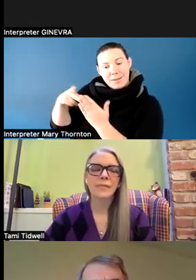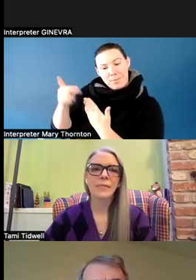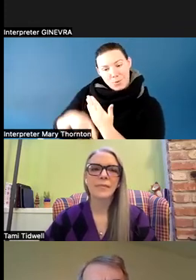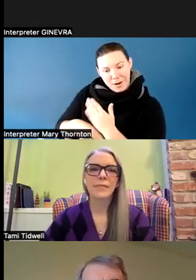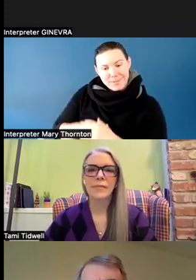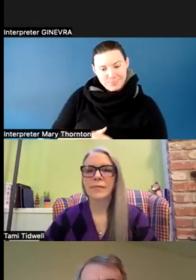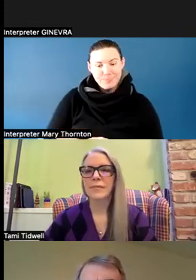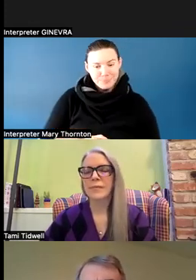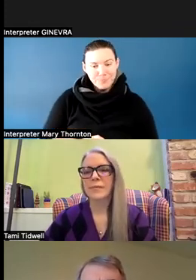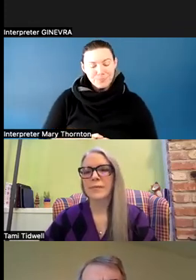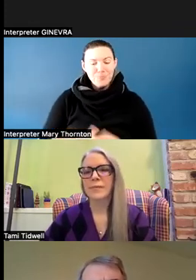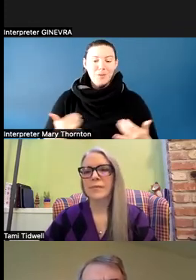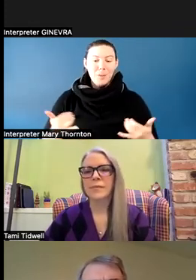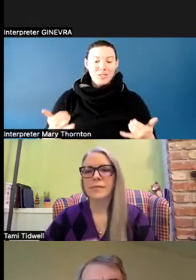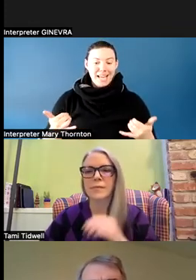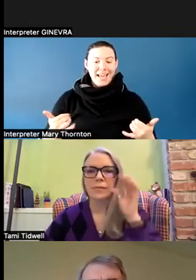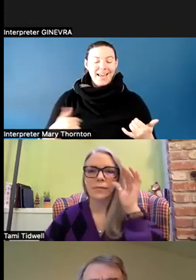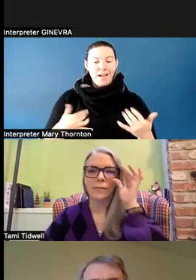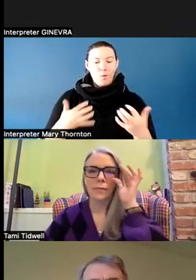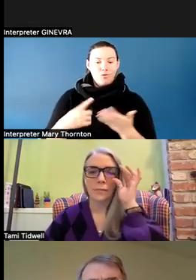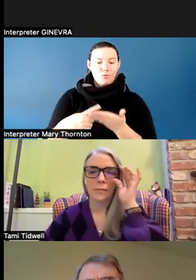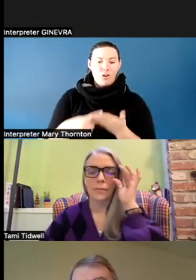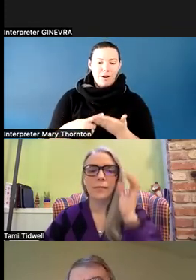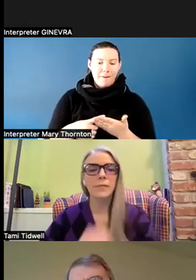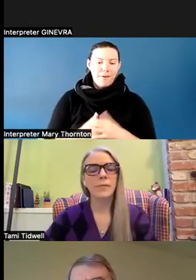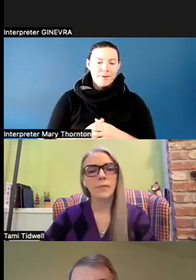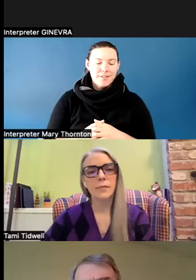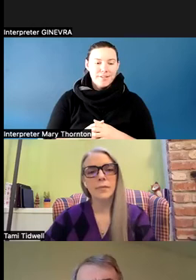But today, I'd like to talk to you about how we transition